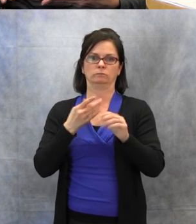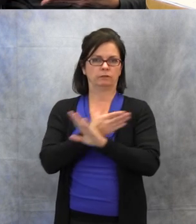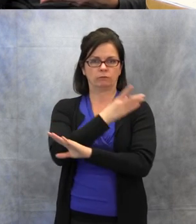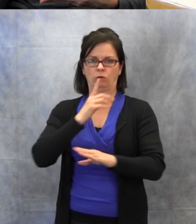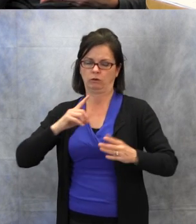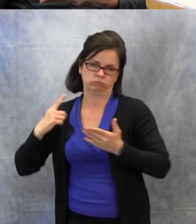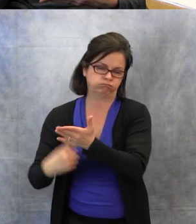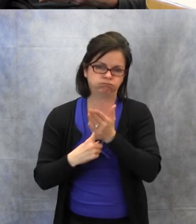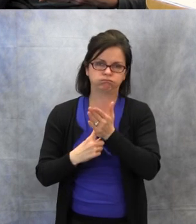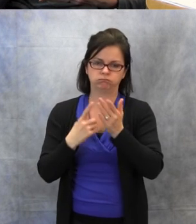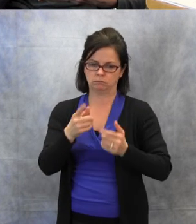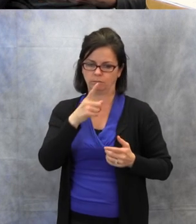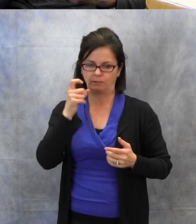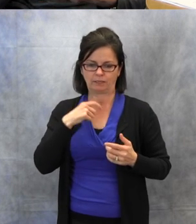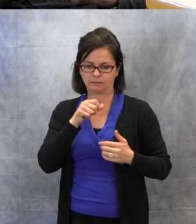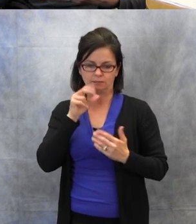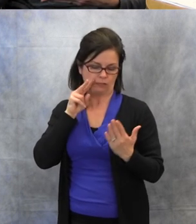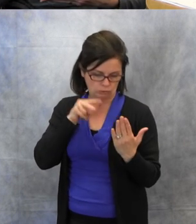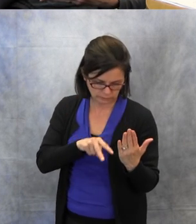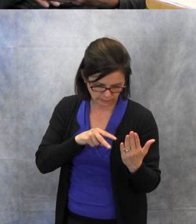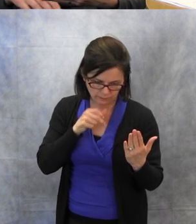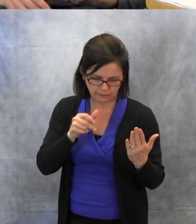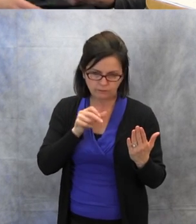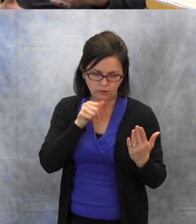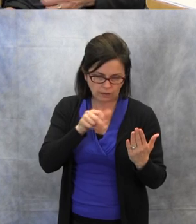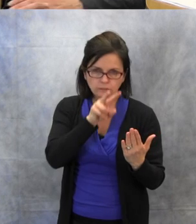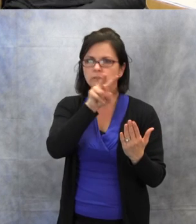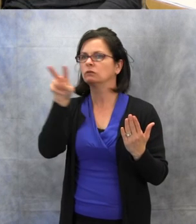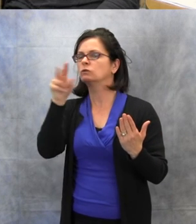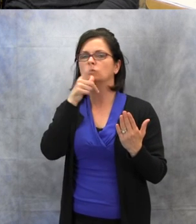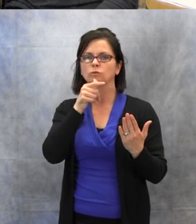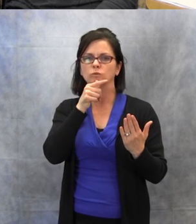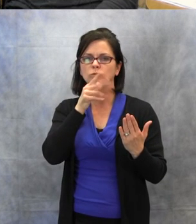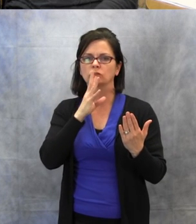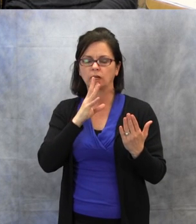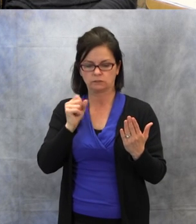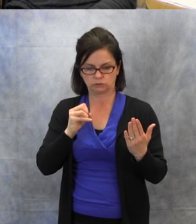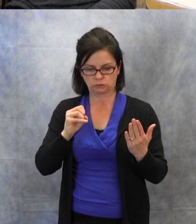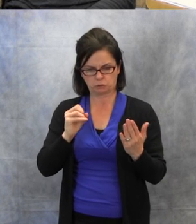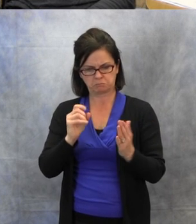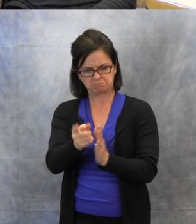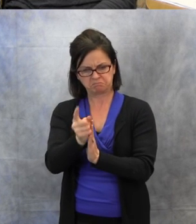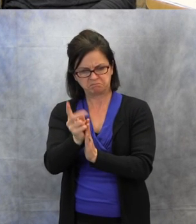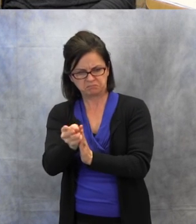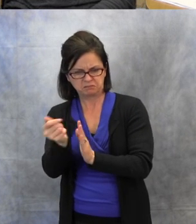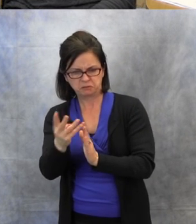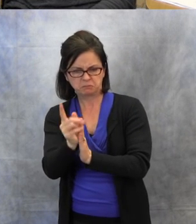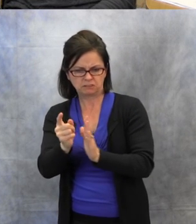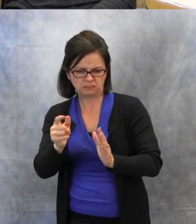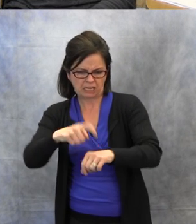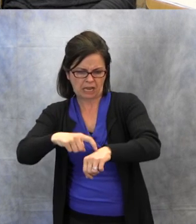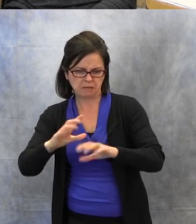and they're not looking up at who's speaking. So give them a little bit of time to look at that. Also, if you have an interpreter in the room,